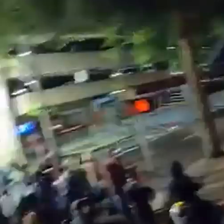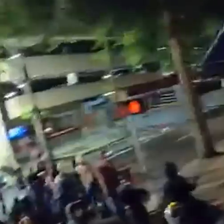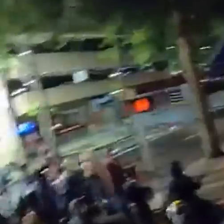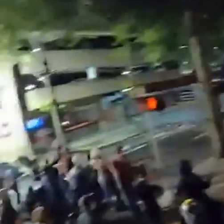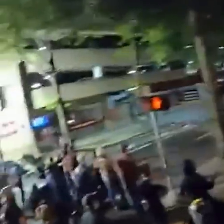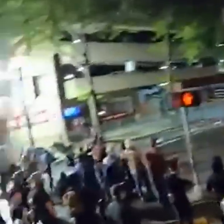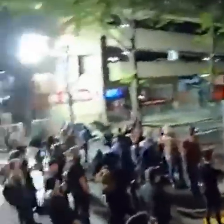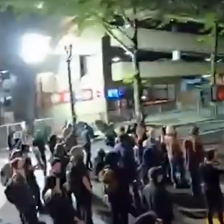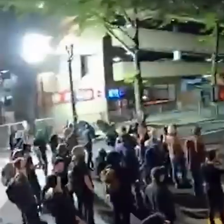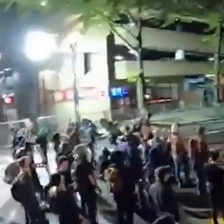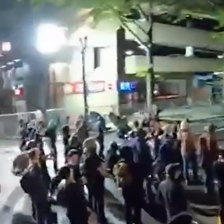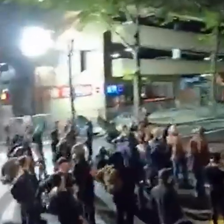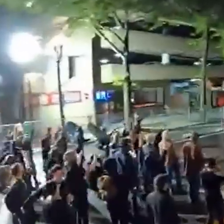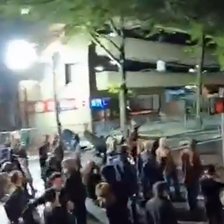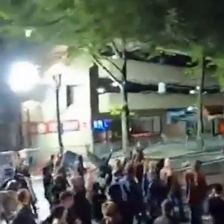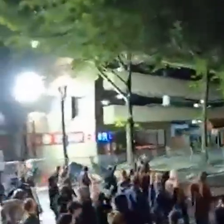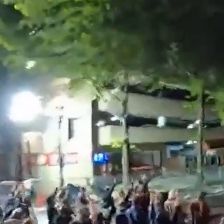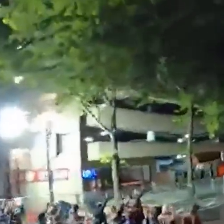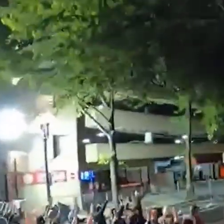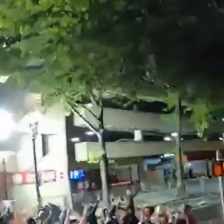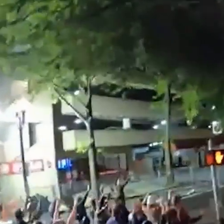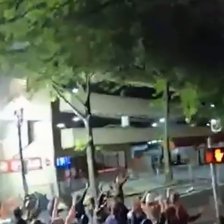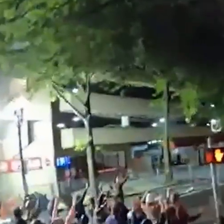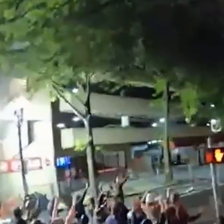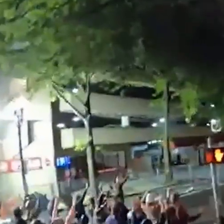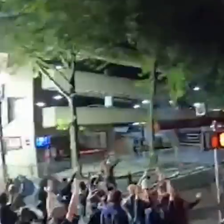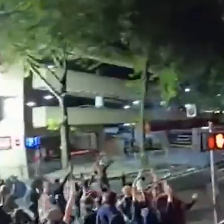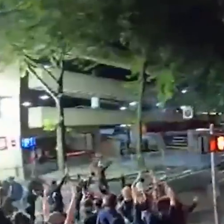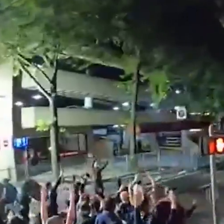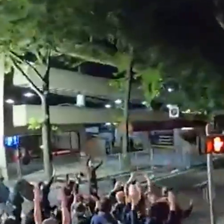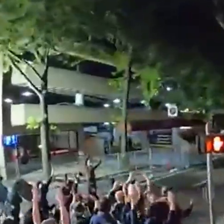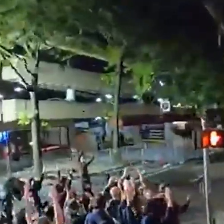So on the right hand side are